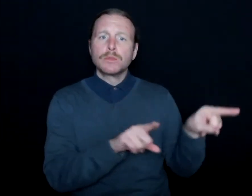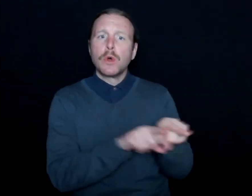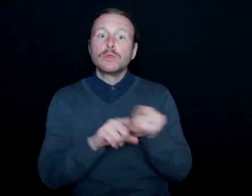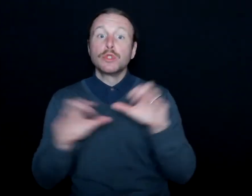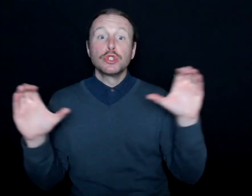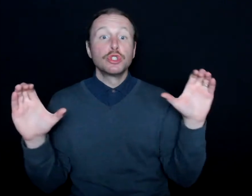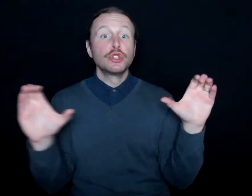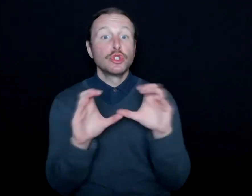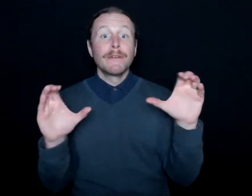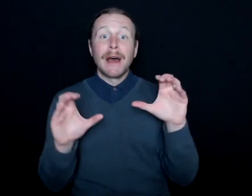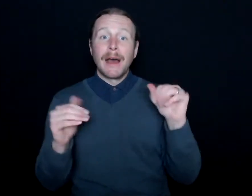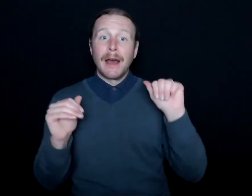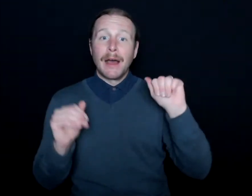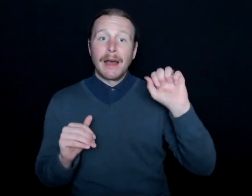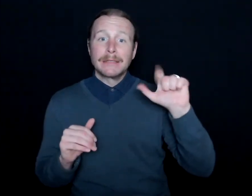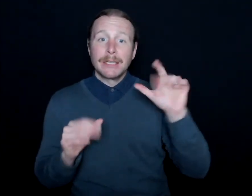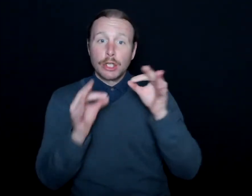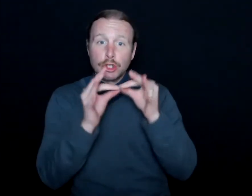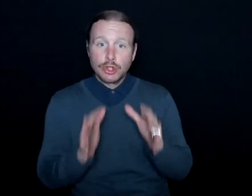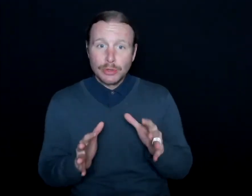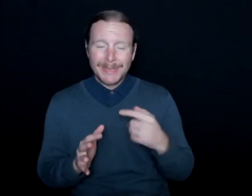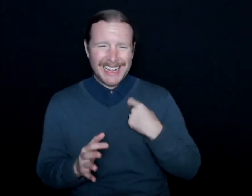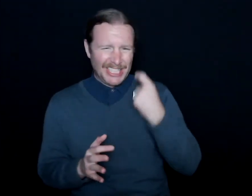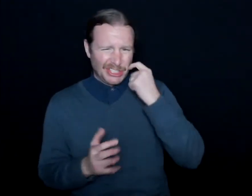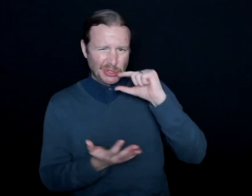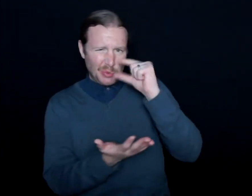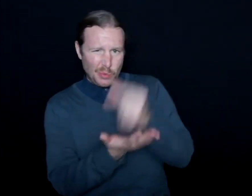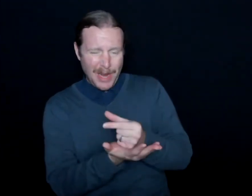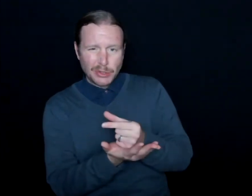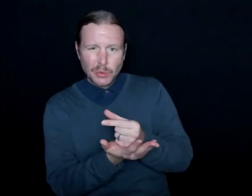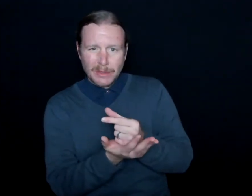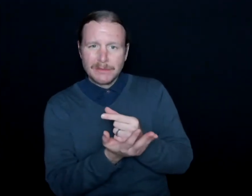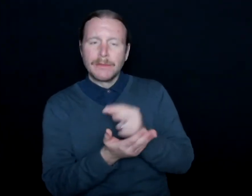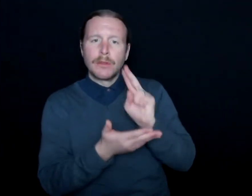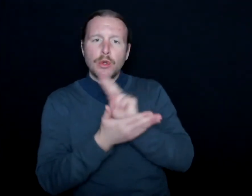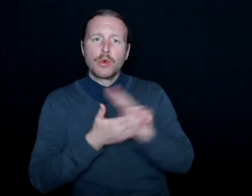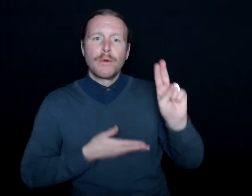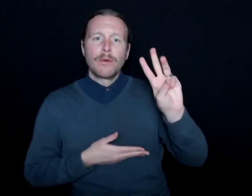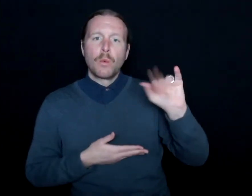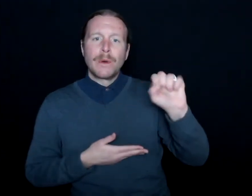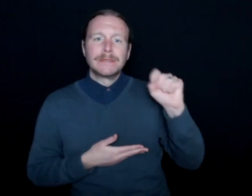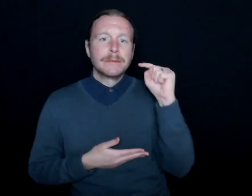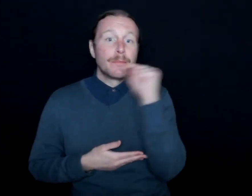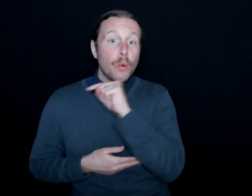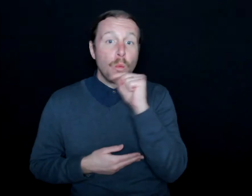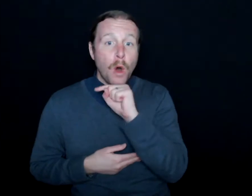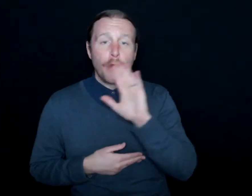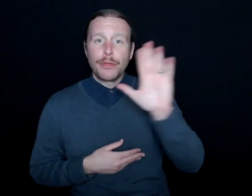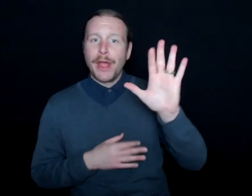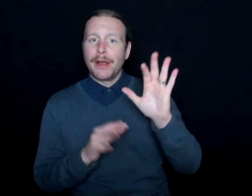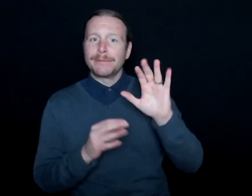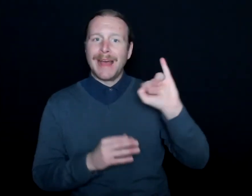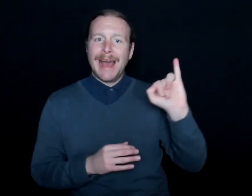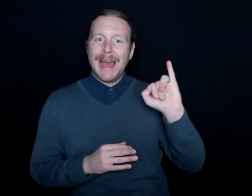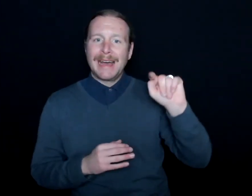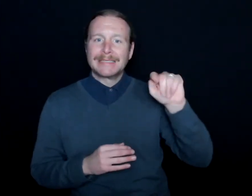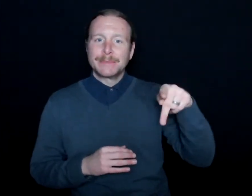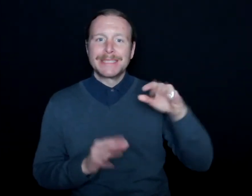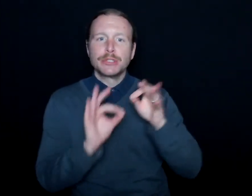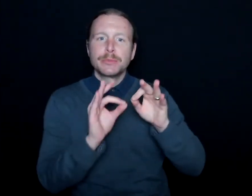interpreter. And I had just graduated from the University of Wisconsin-Milwaukee, their interpreter training program, so I had that background.